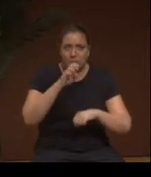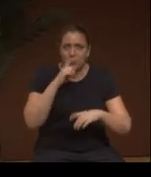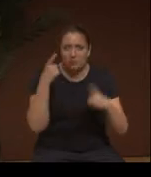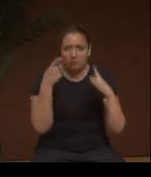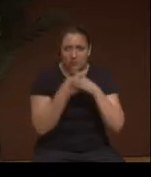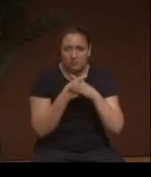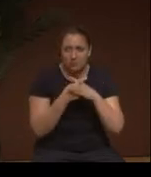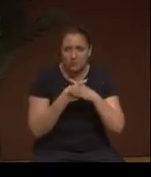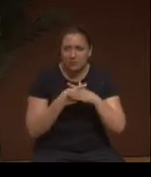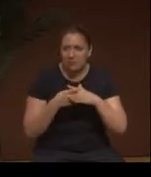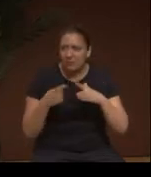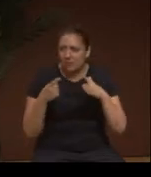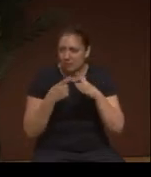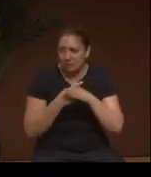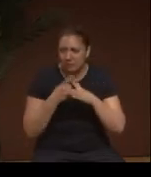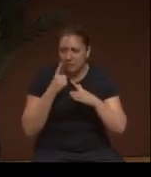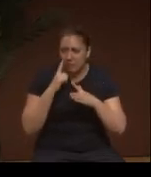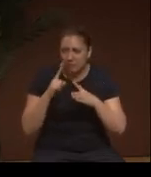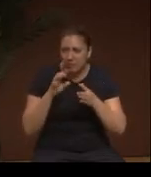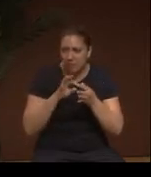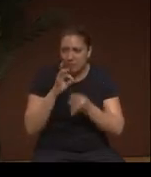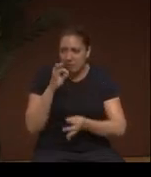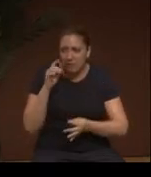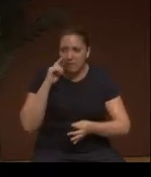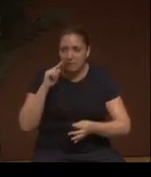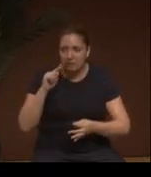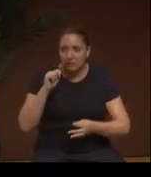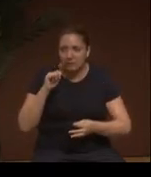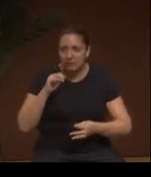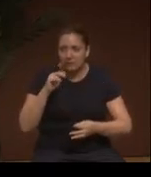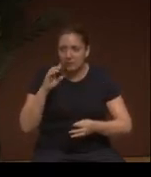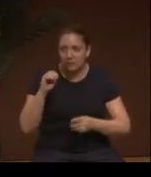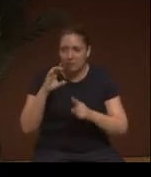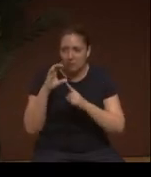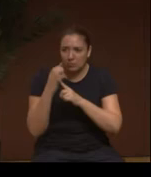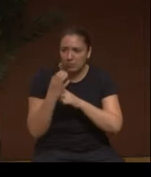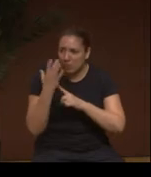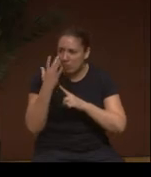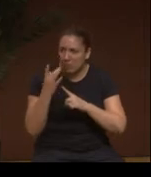that is offensive to even spiritualism, even to Taíno culture. Why are you broadcasting spiritual ceremonies